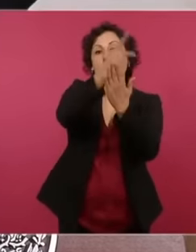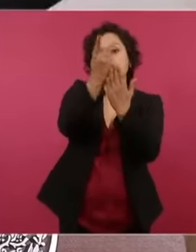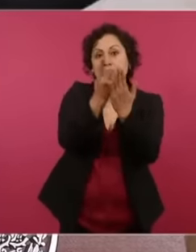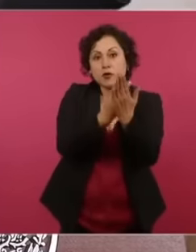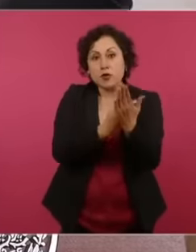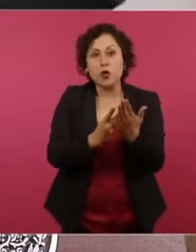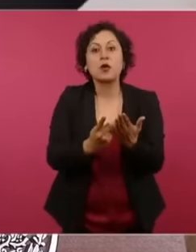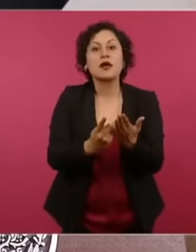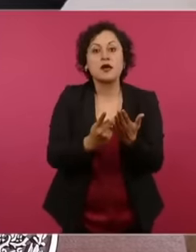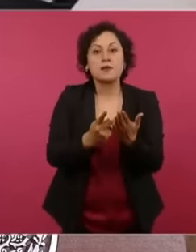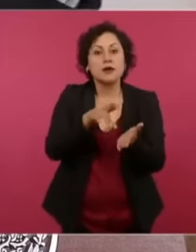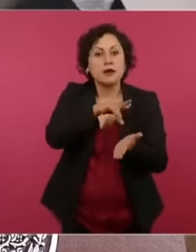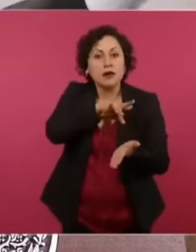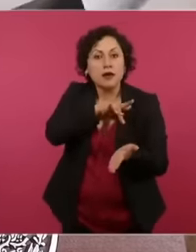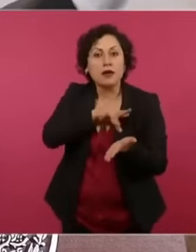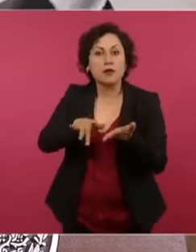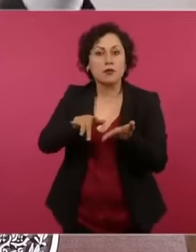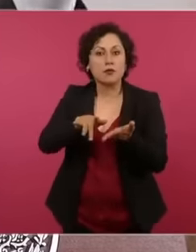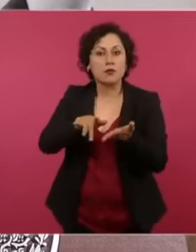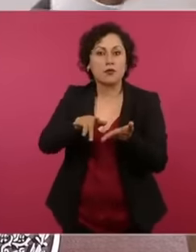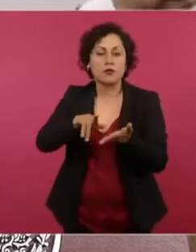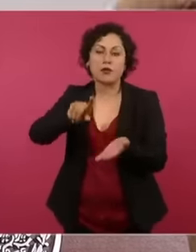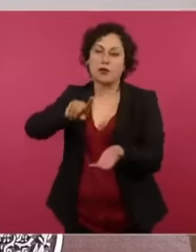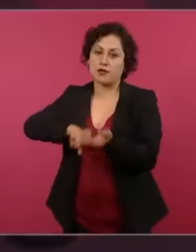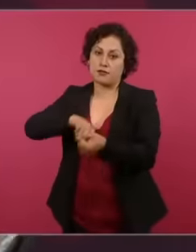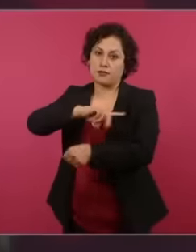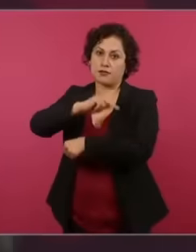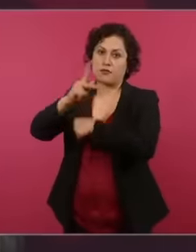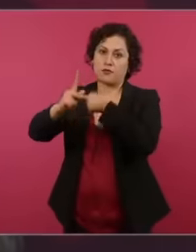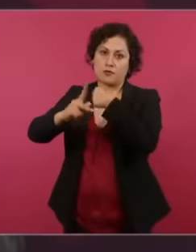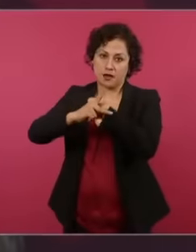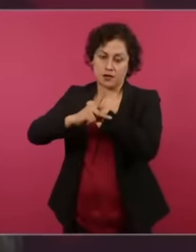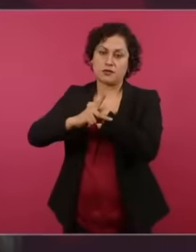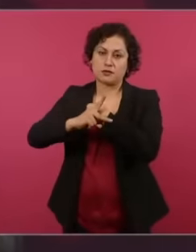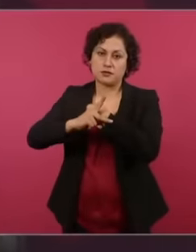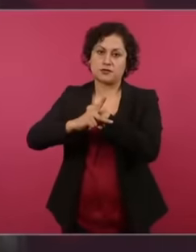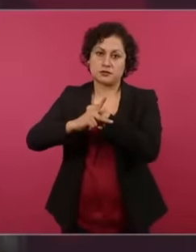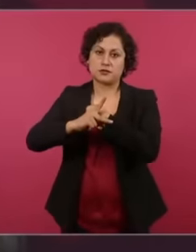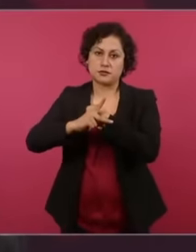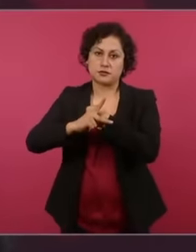countries where there is more